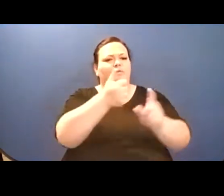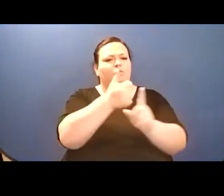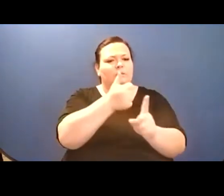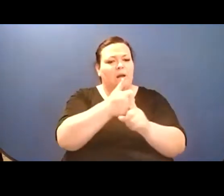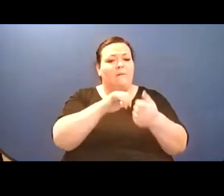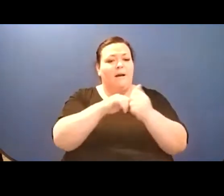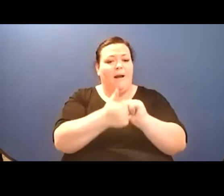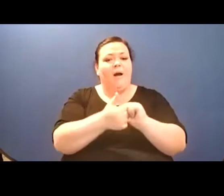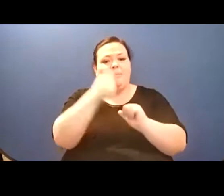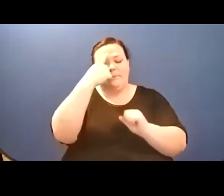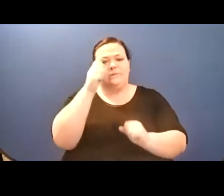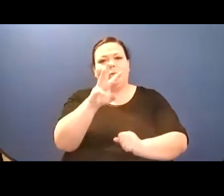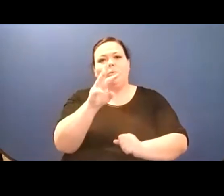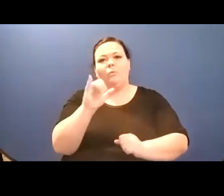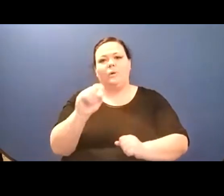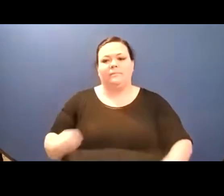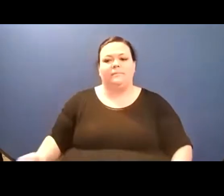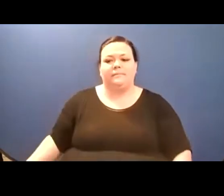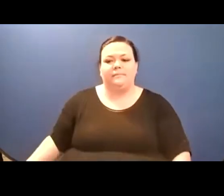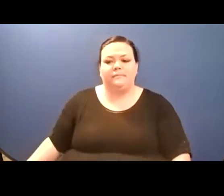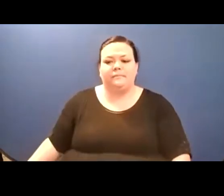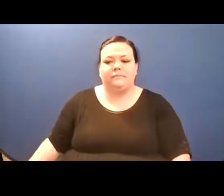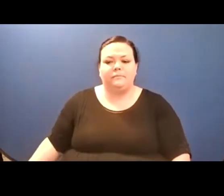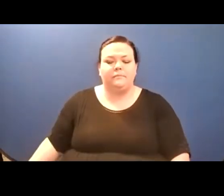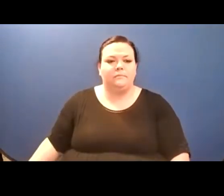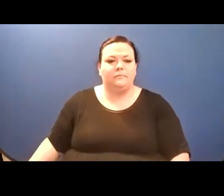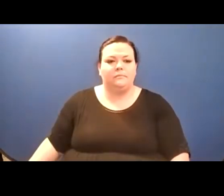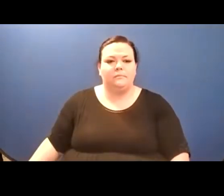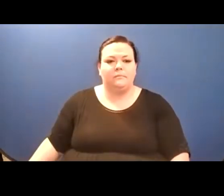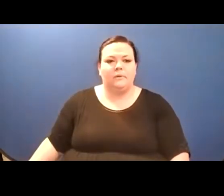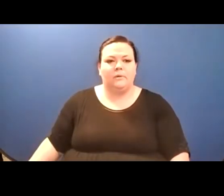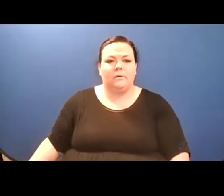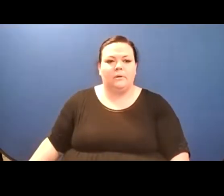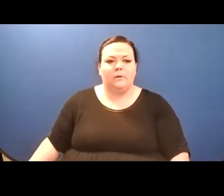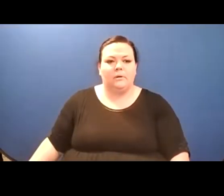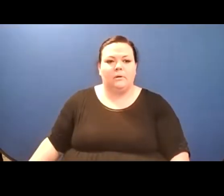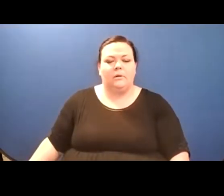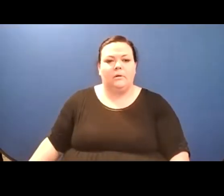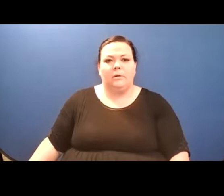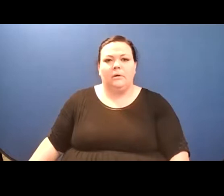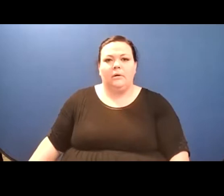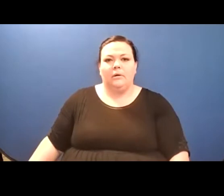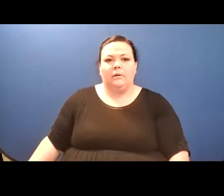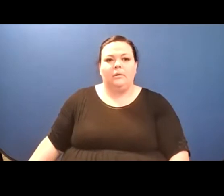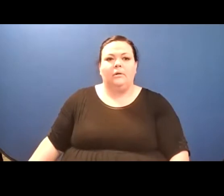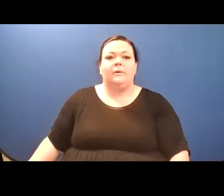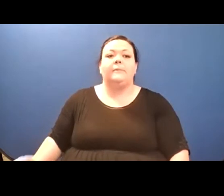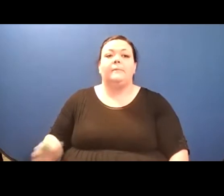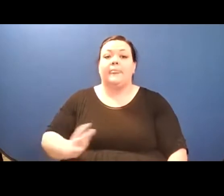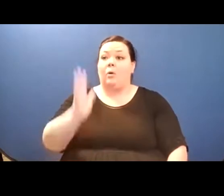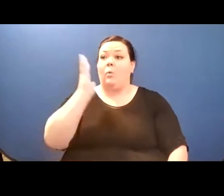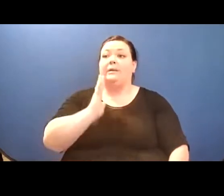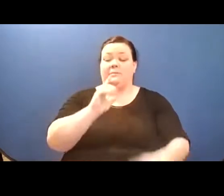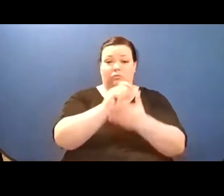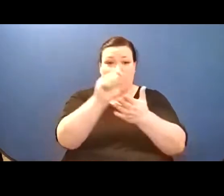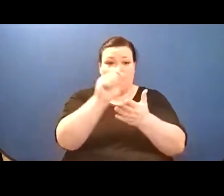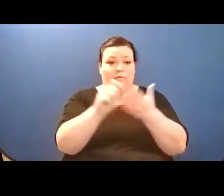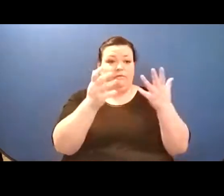Then an opaque zone. Or darkness bled. Impossible to extract confessions when they're spilling